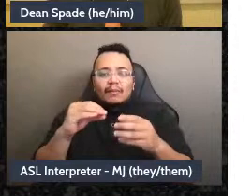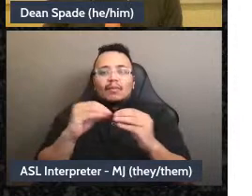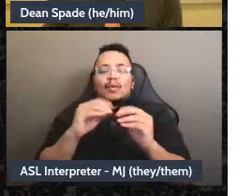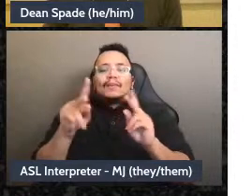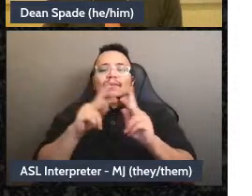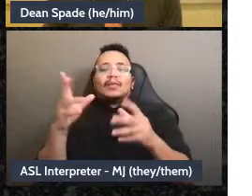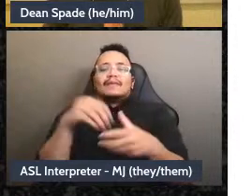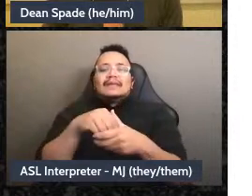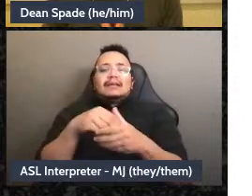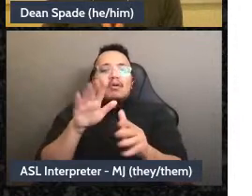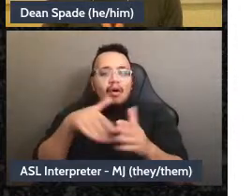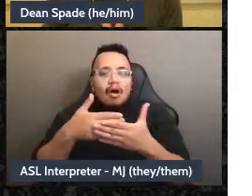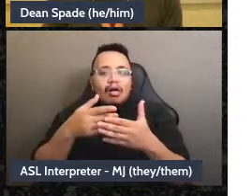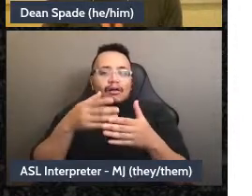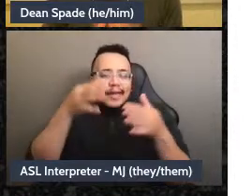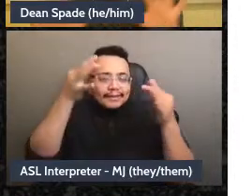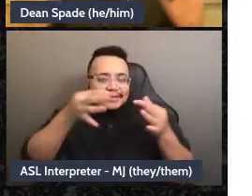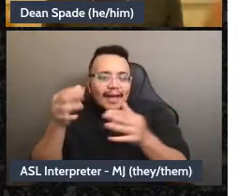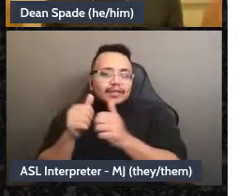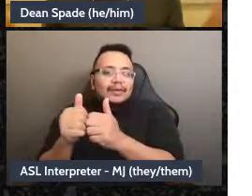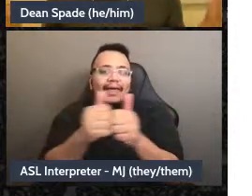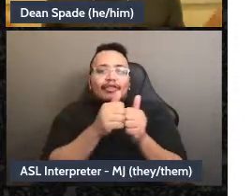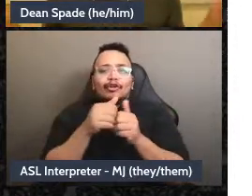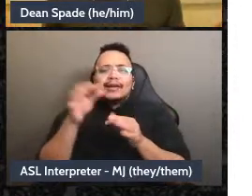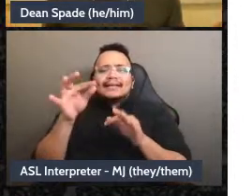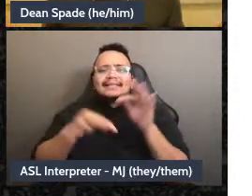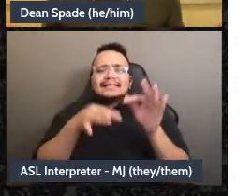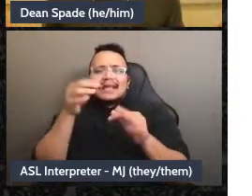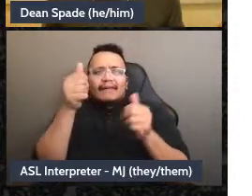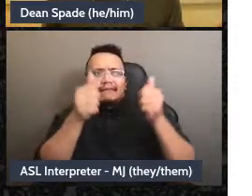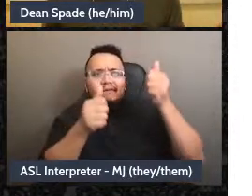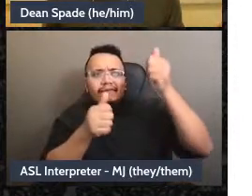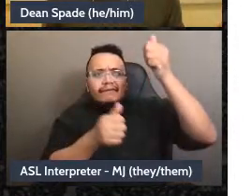a few people being deciders and everybody else staying on the outer rim as like, um,